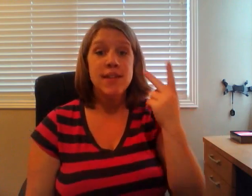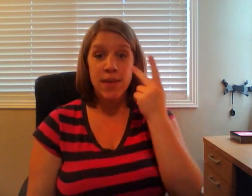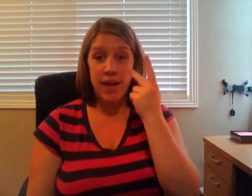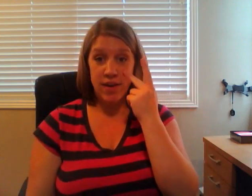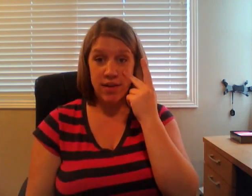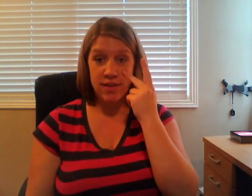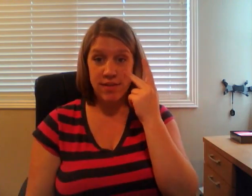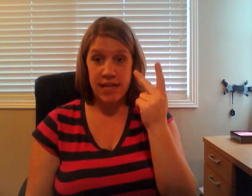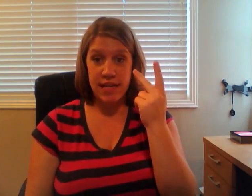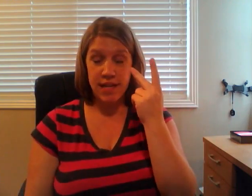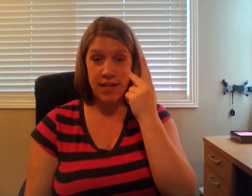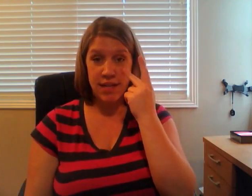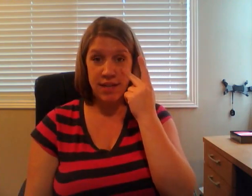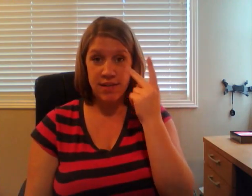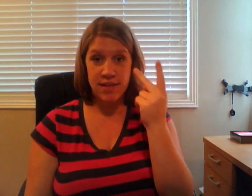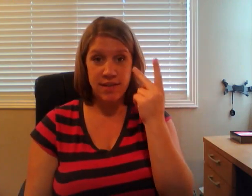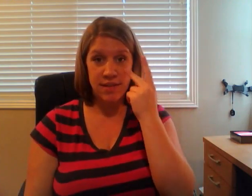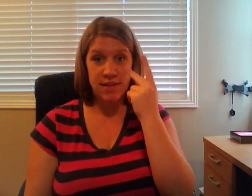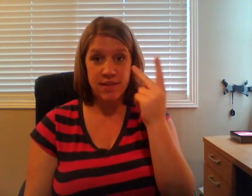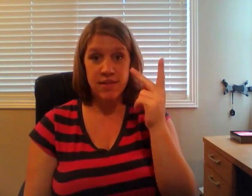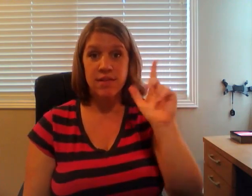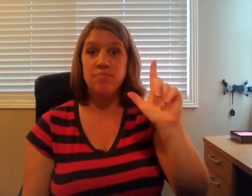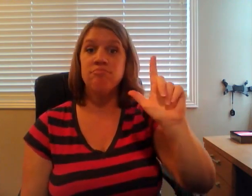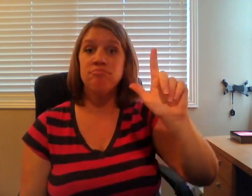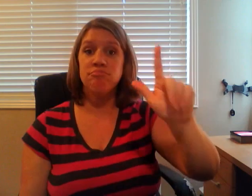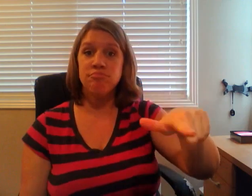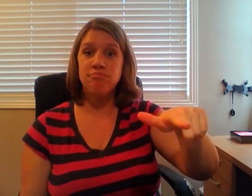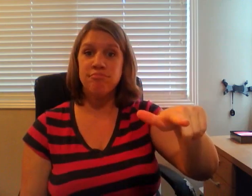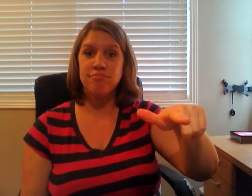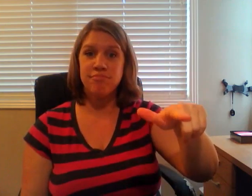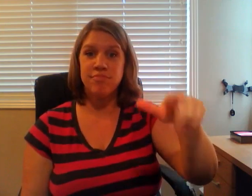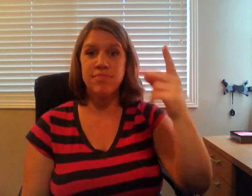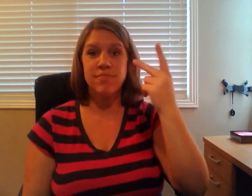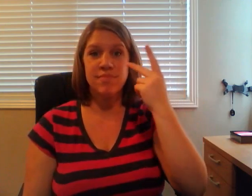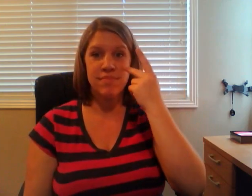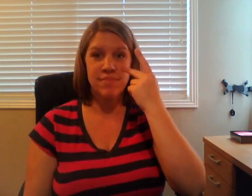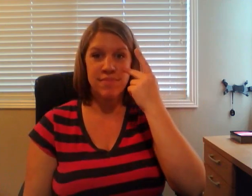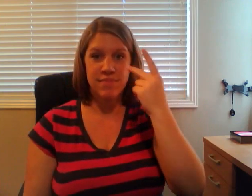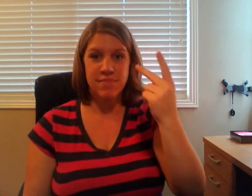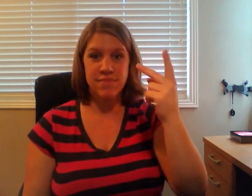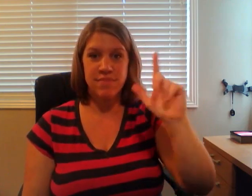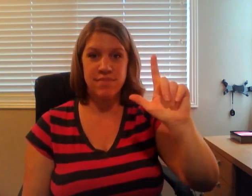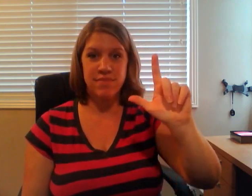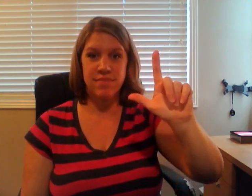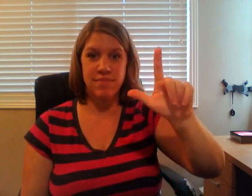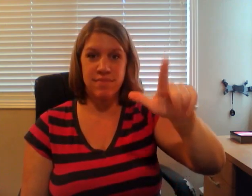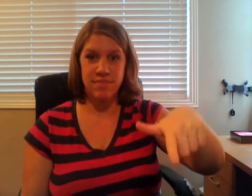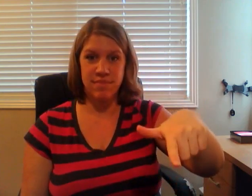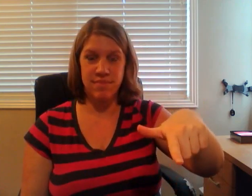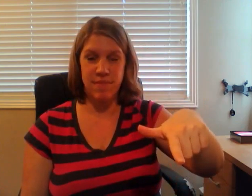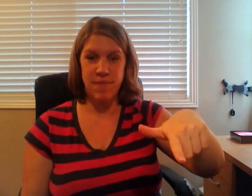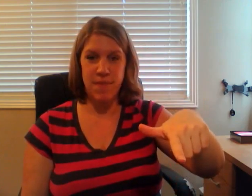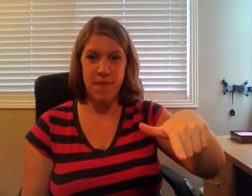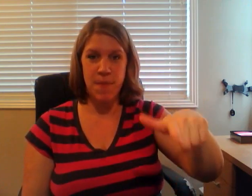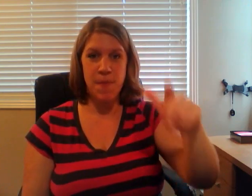See you later